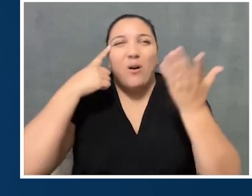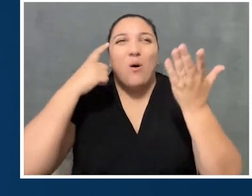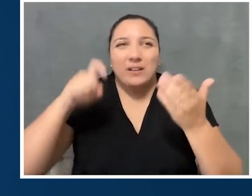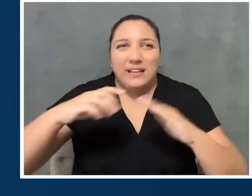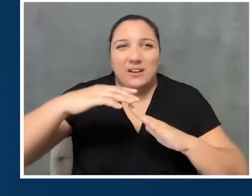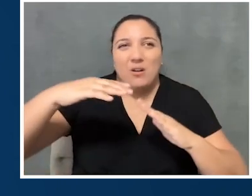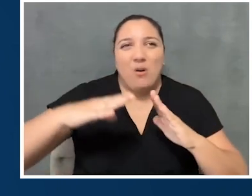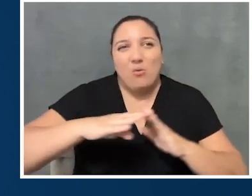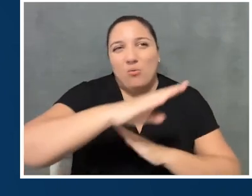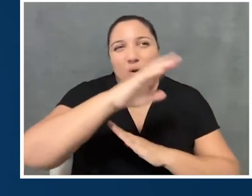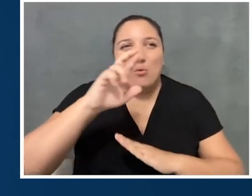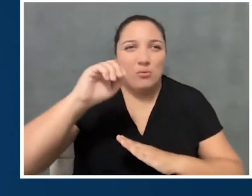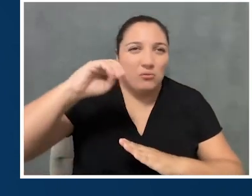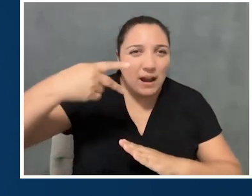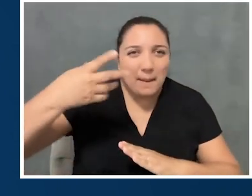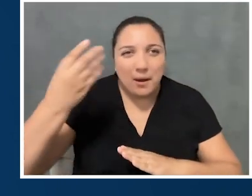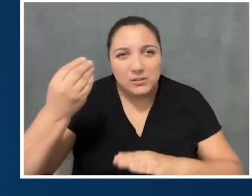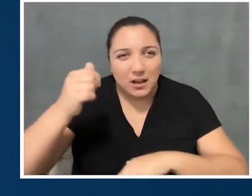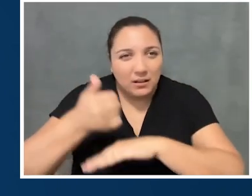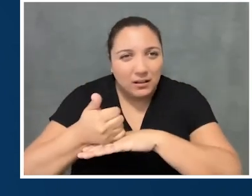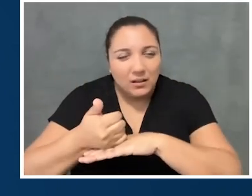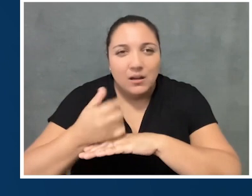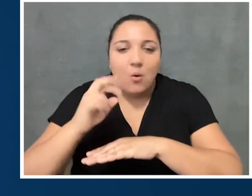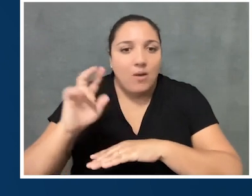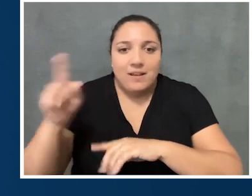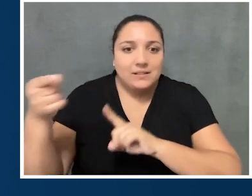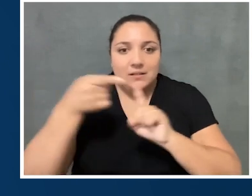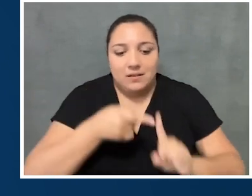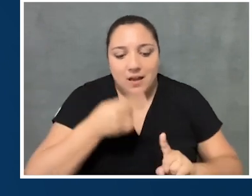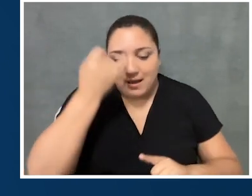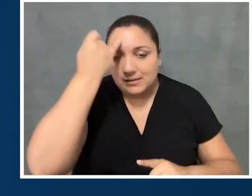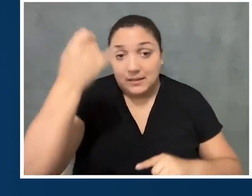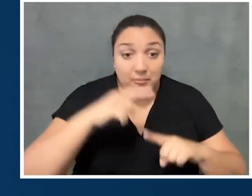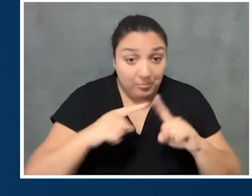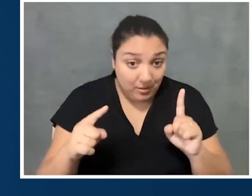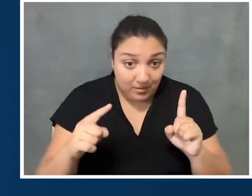"Oh wait, we need to put a ramp outside or something." Like, the go-to idea.